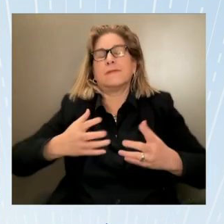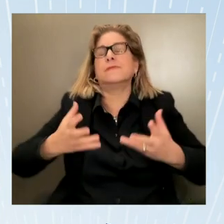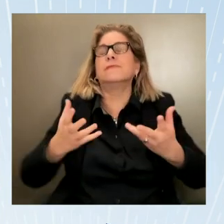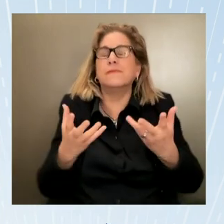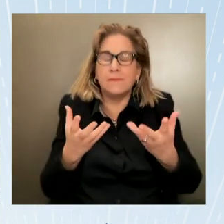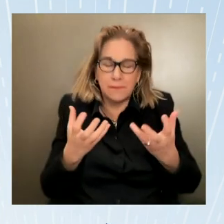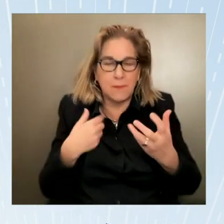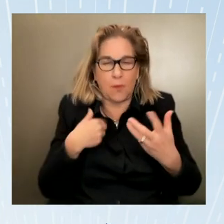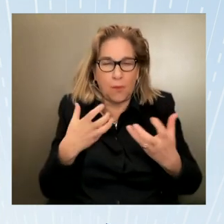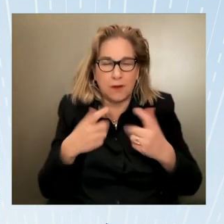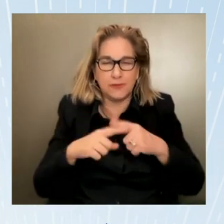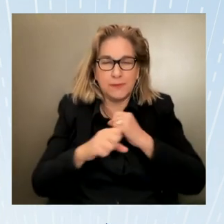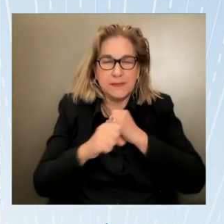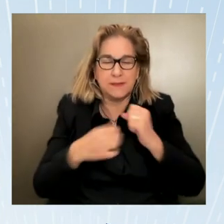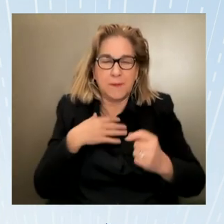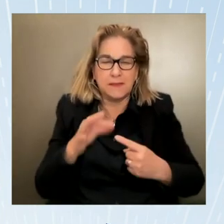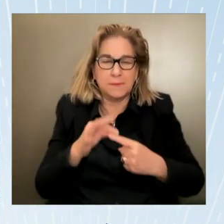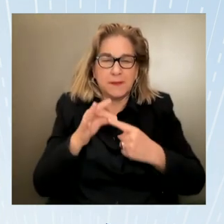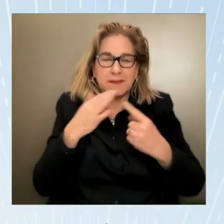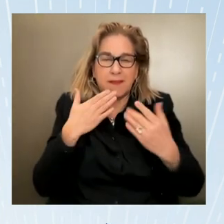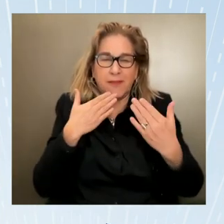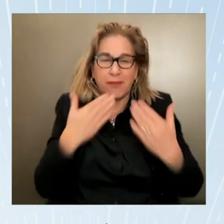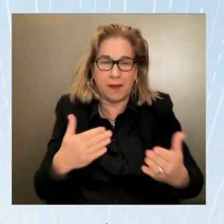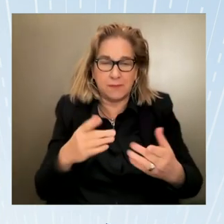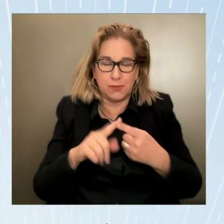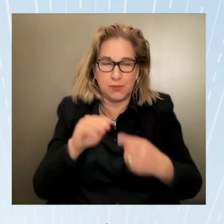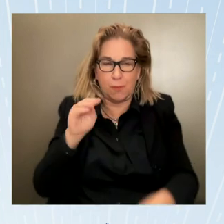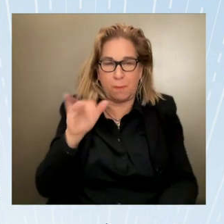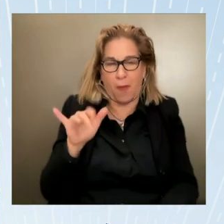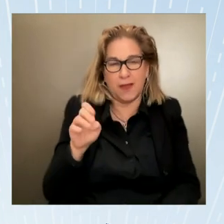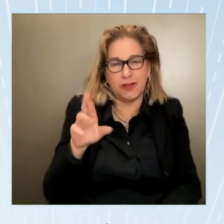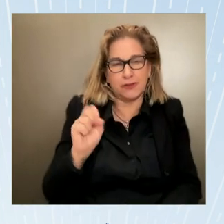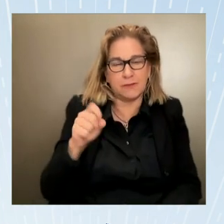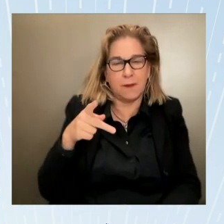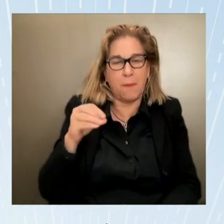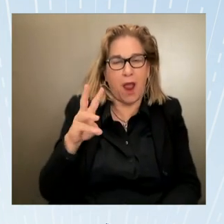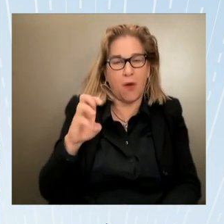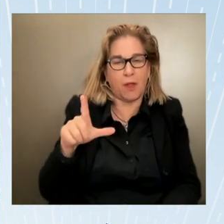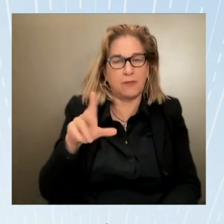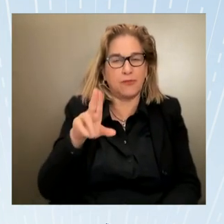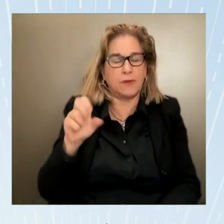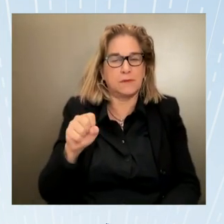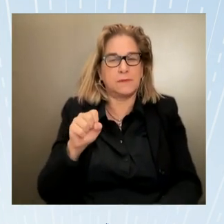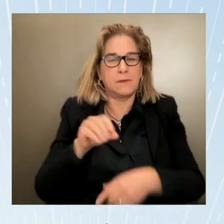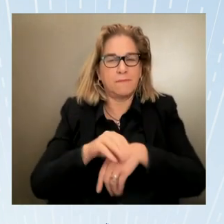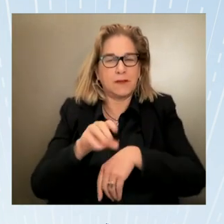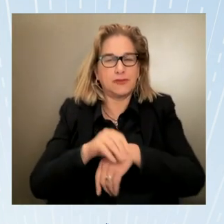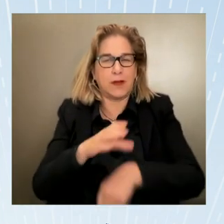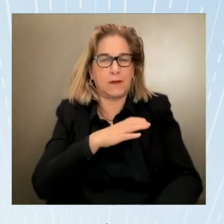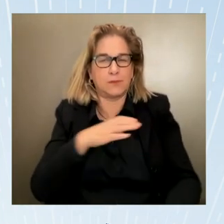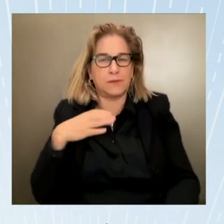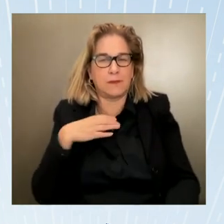uh Brenda and her colleagues have brought the essential perspectives of survivors to